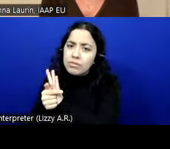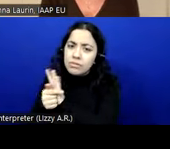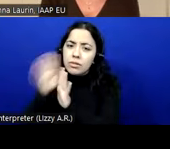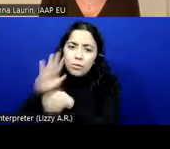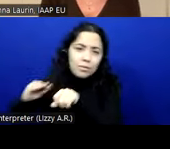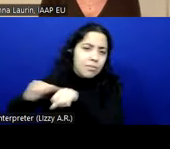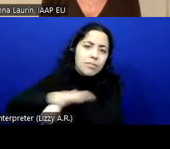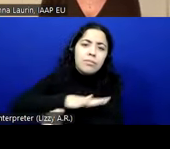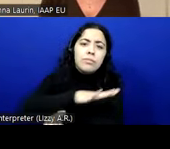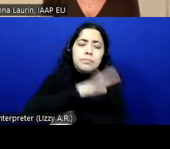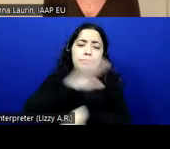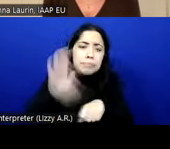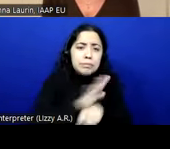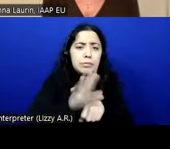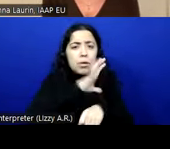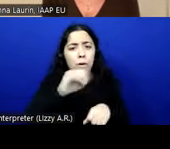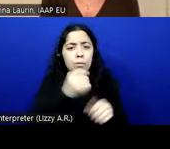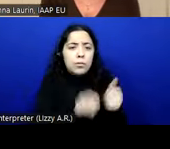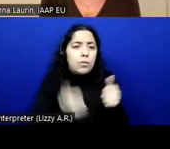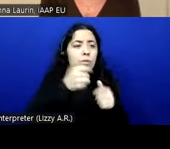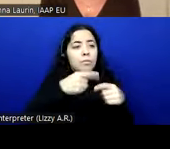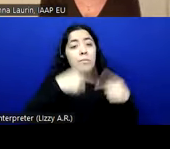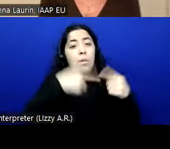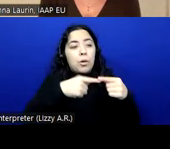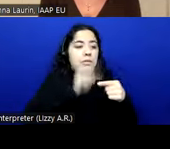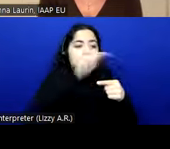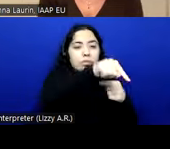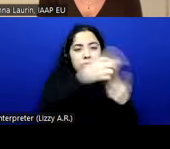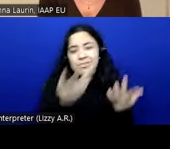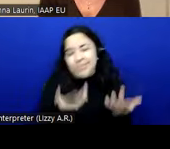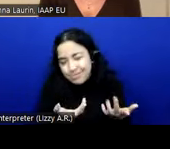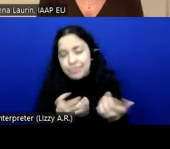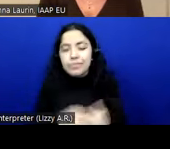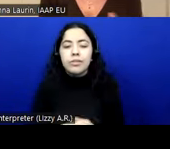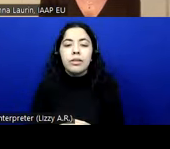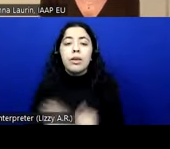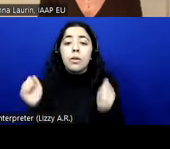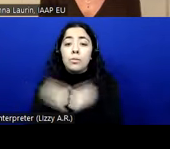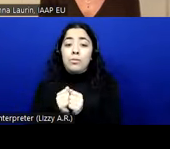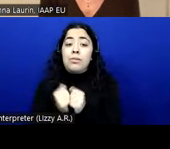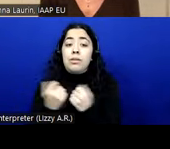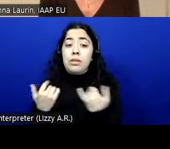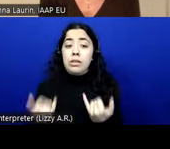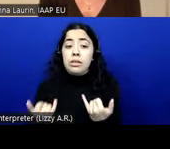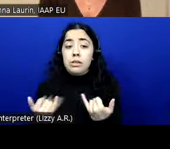corporations that work over the borders and so on. So with this, we need to unfortunately close